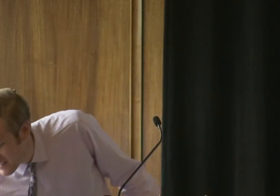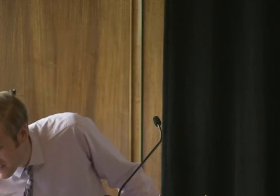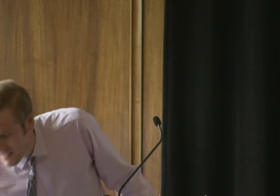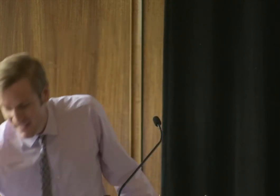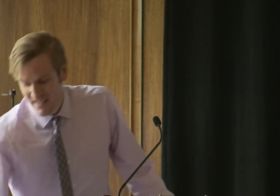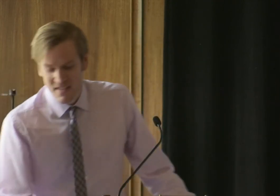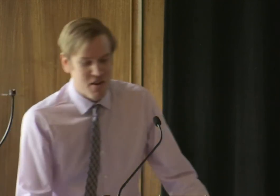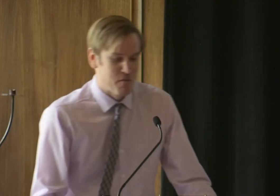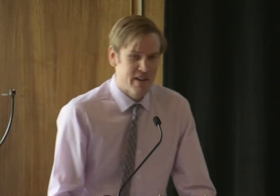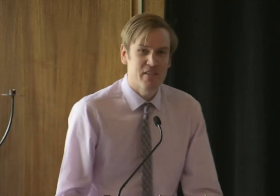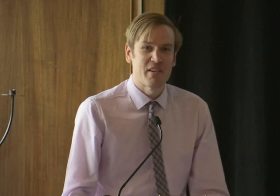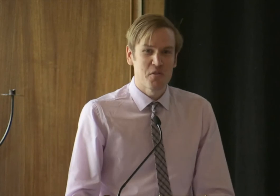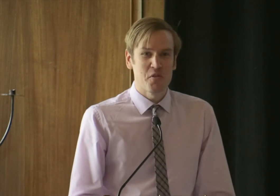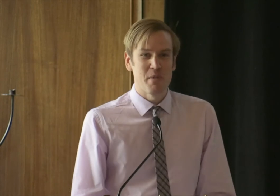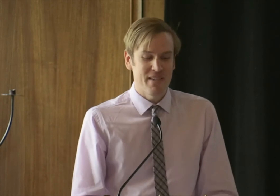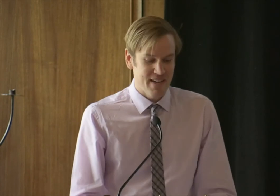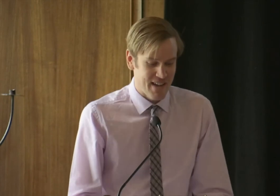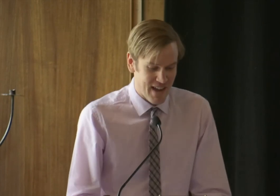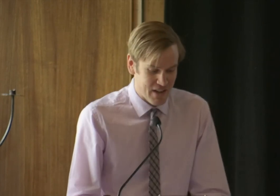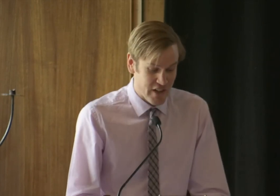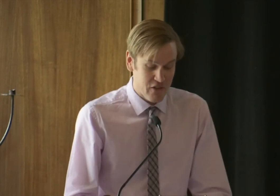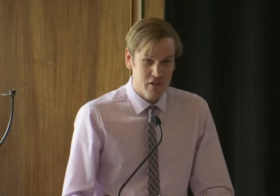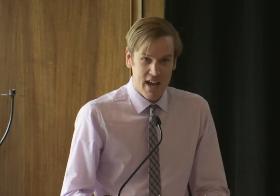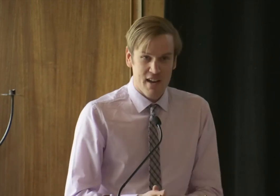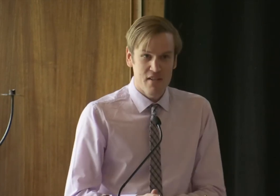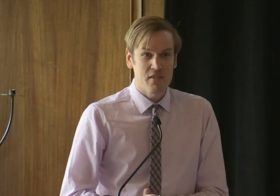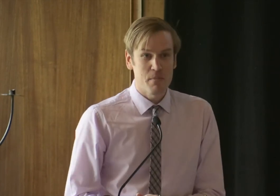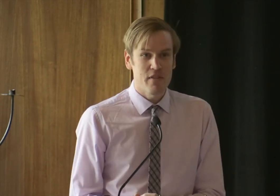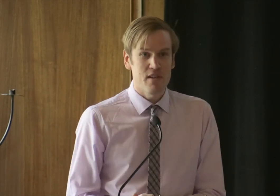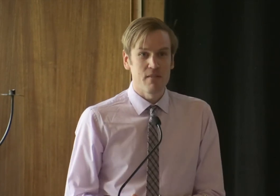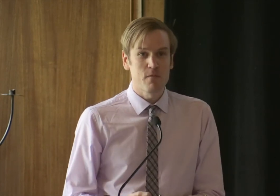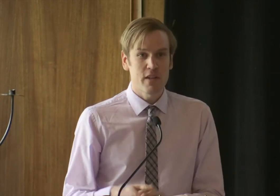Now very excited to talk to you about Education and some of the fascinating